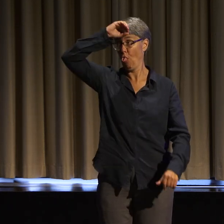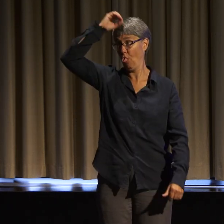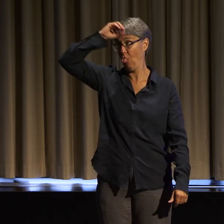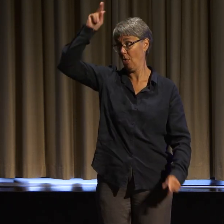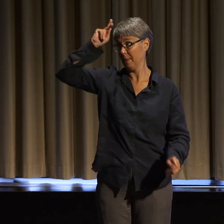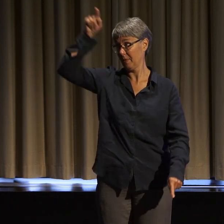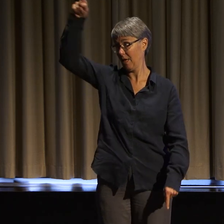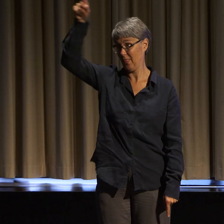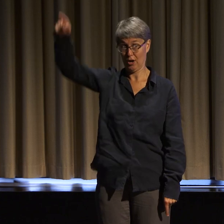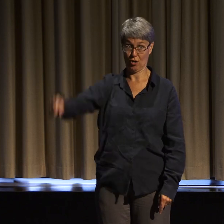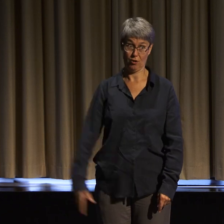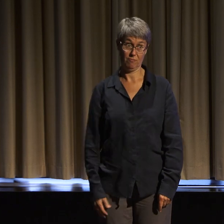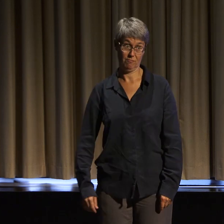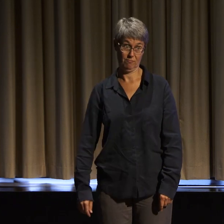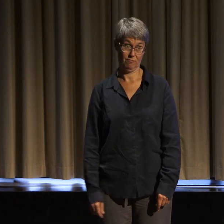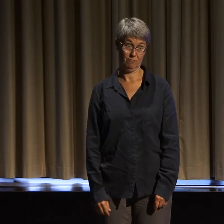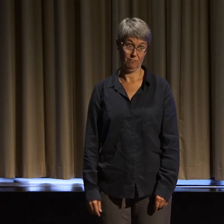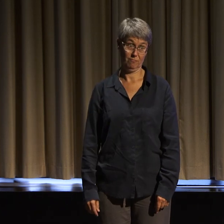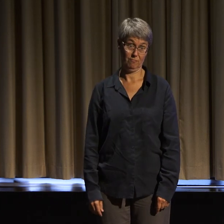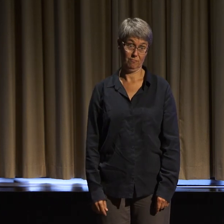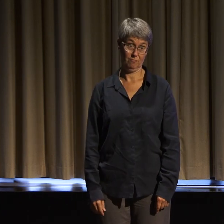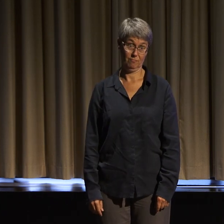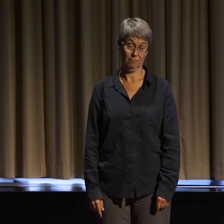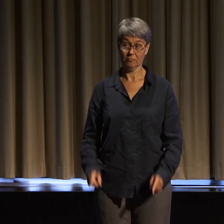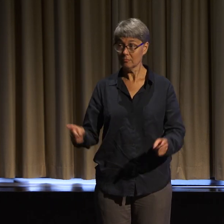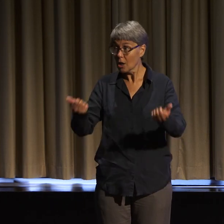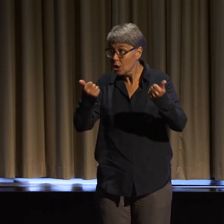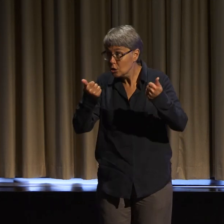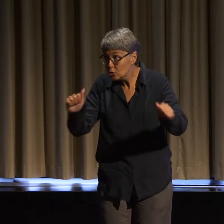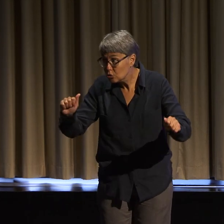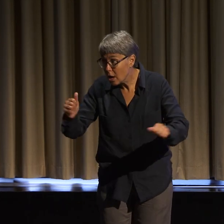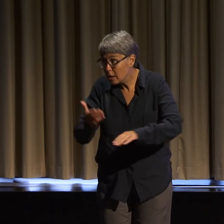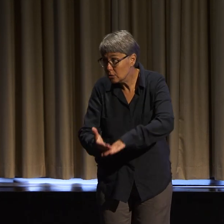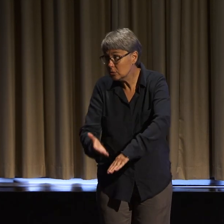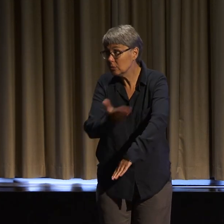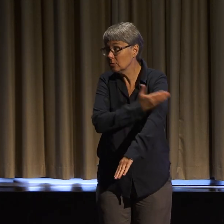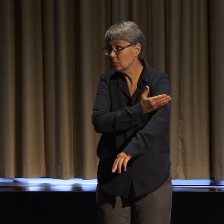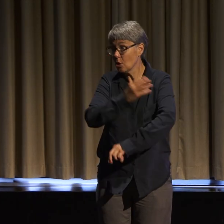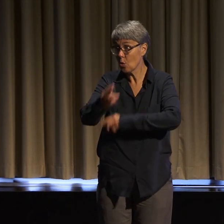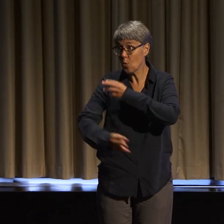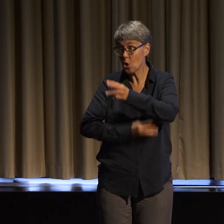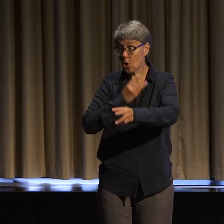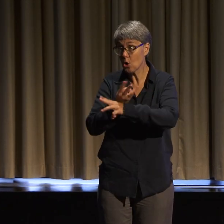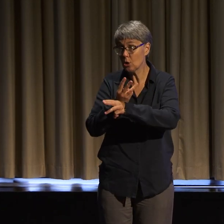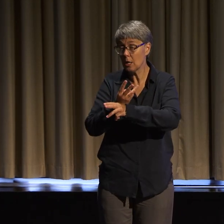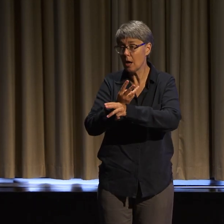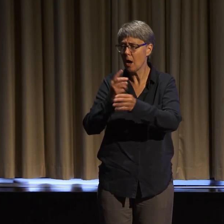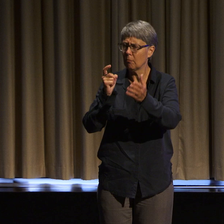As we work to change the world, we also have to work to change ourselves,